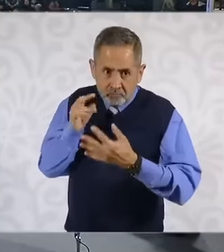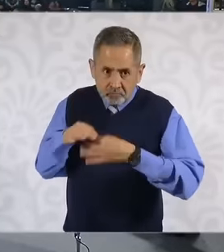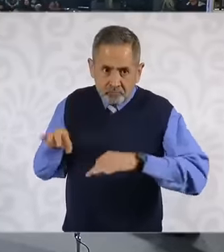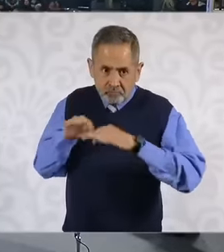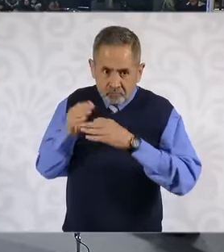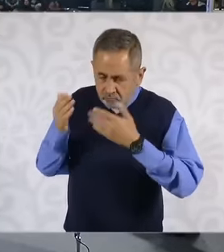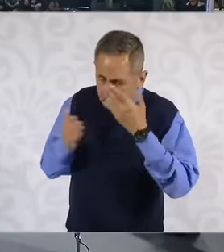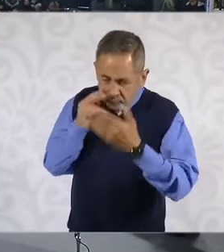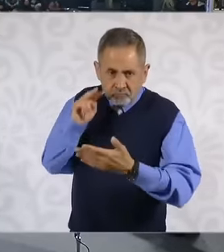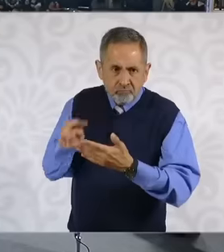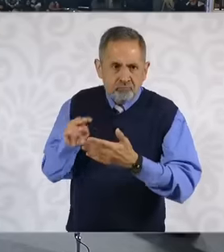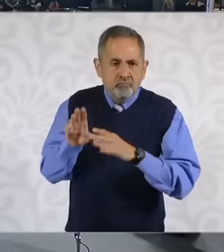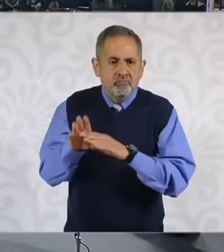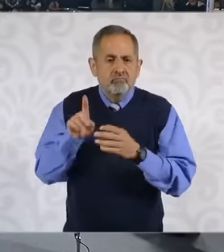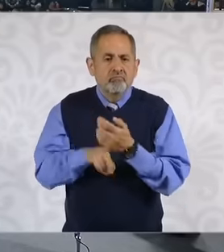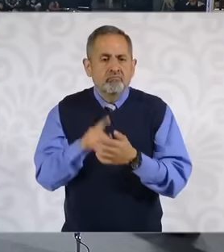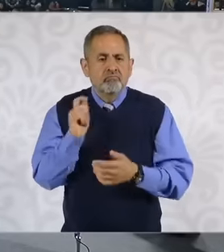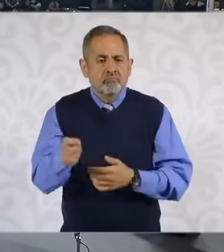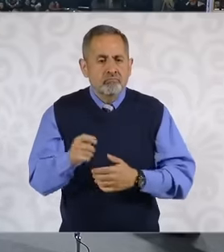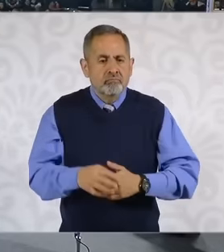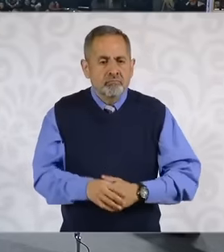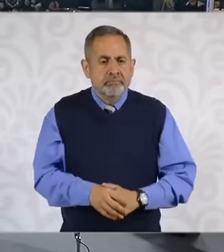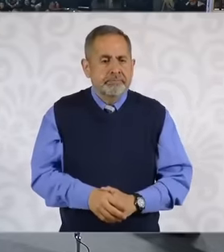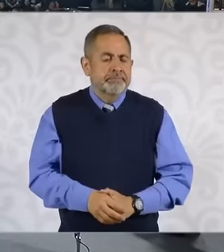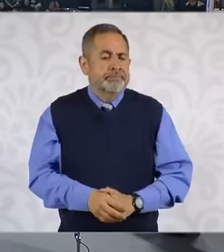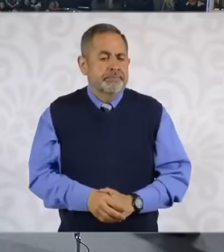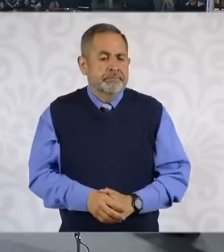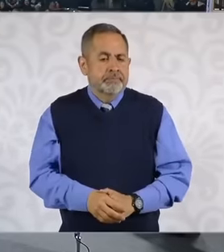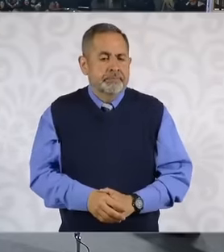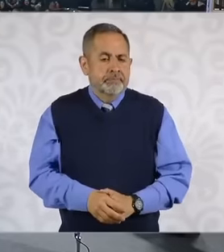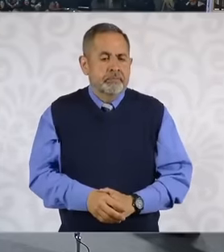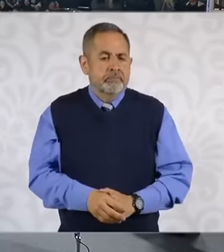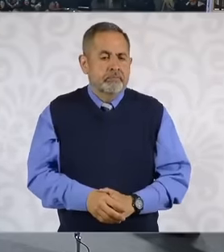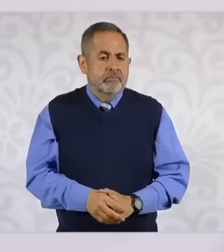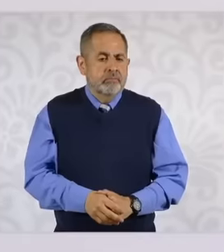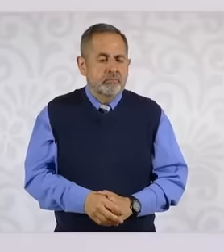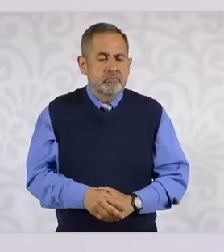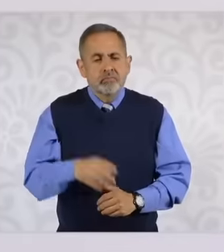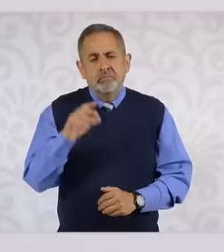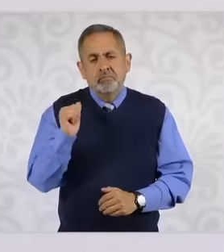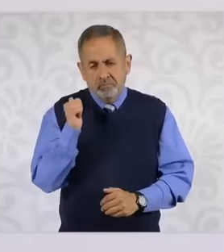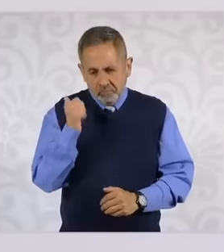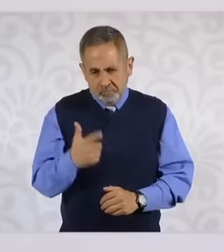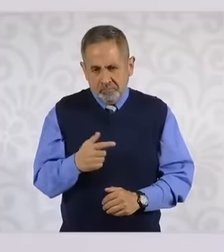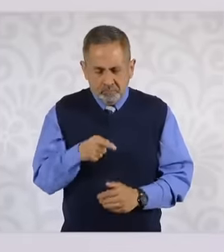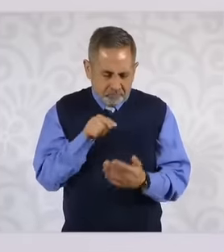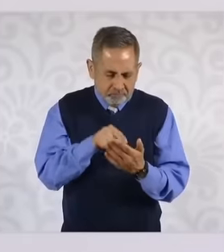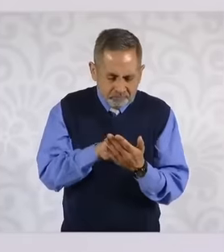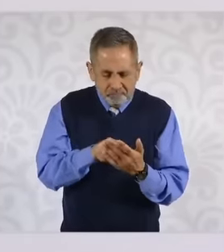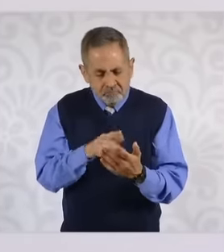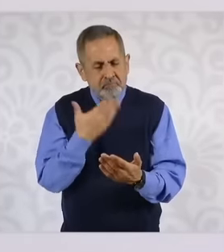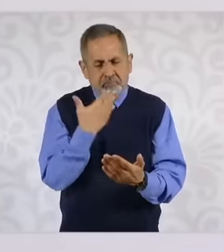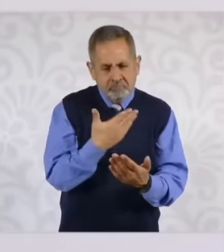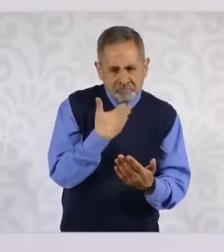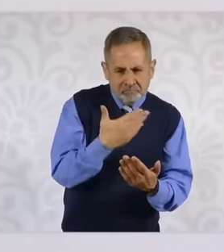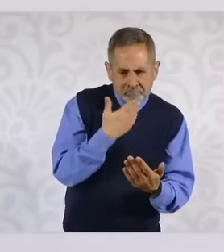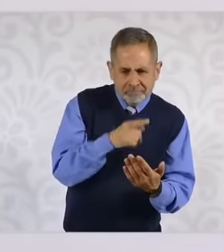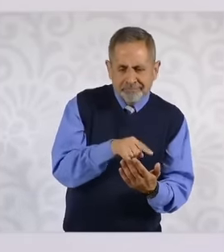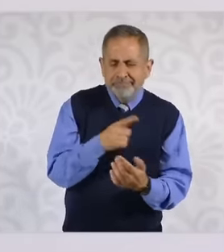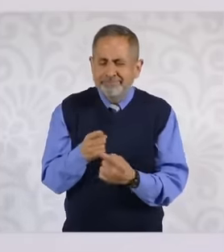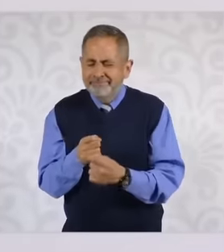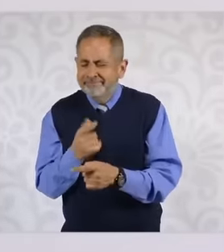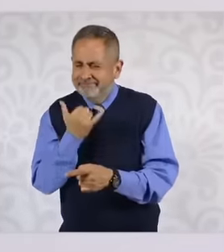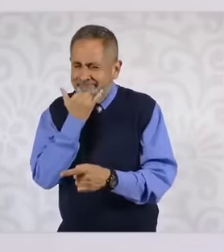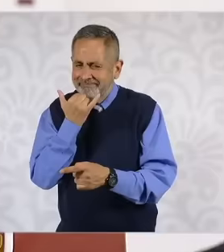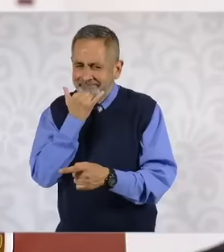some problems. We are going to put it like this, so we are going to ask Raquel to